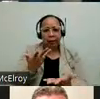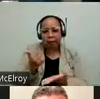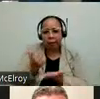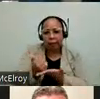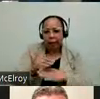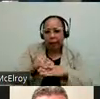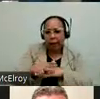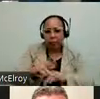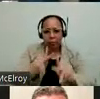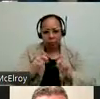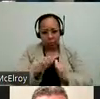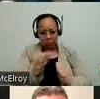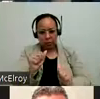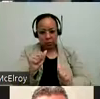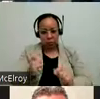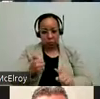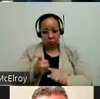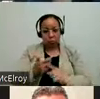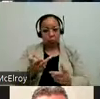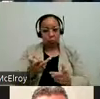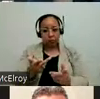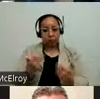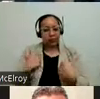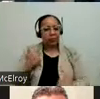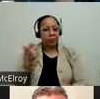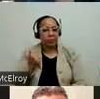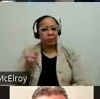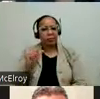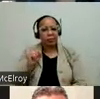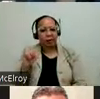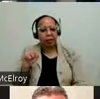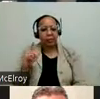guidance to people with disabilities who receive benefits and want to work